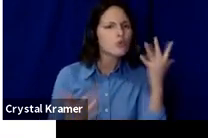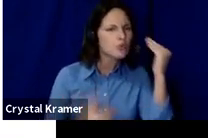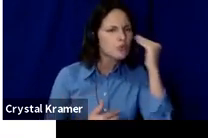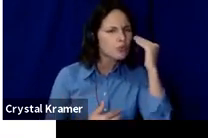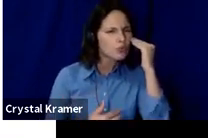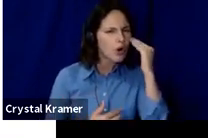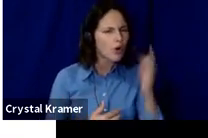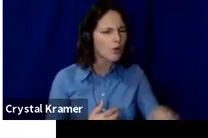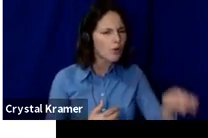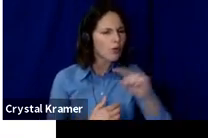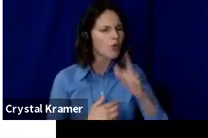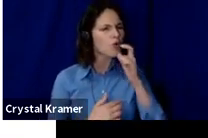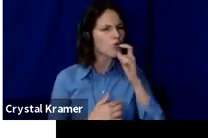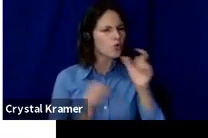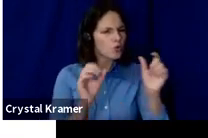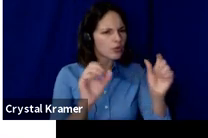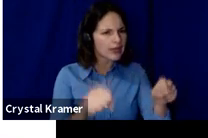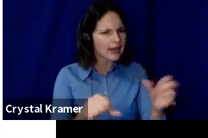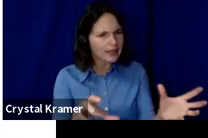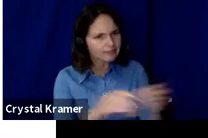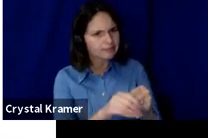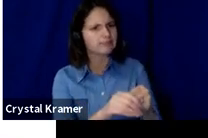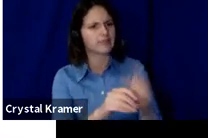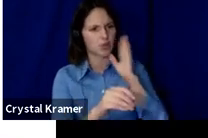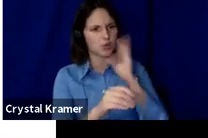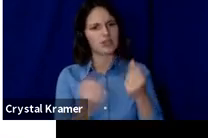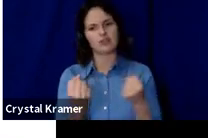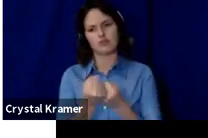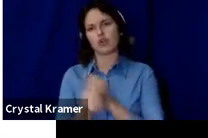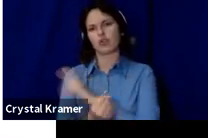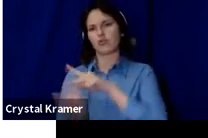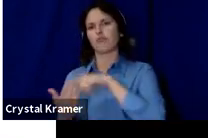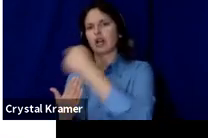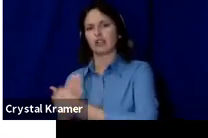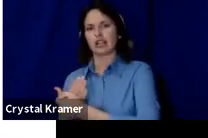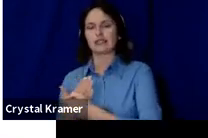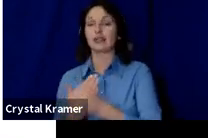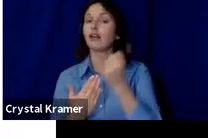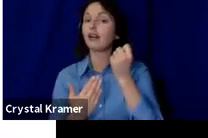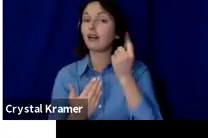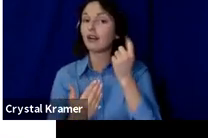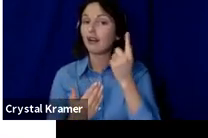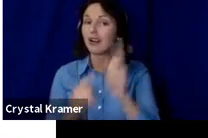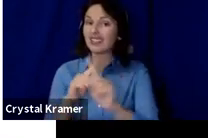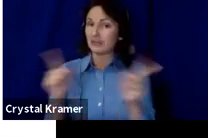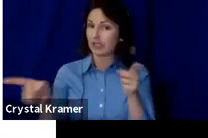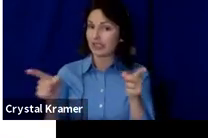I think an important distinction in that is the distinction between fans and your target audience.